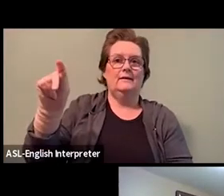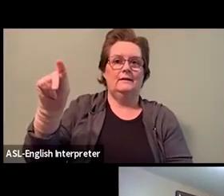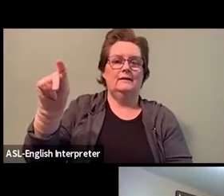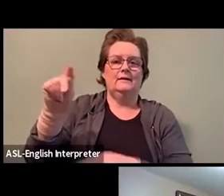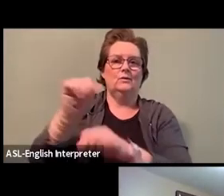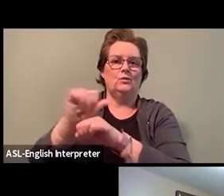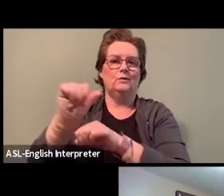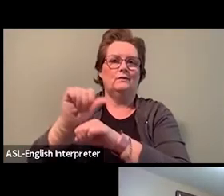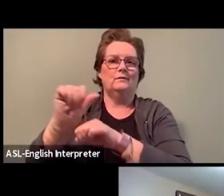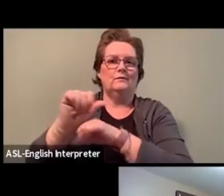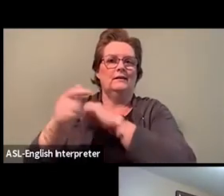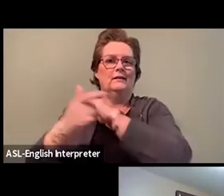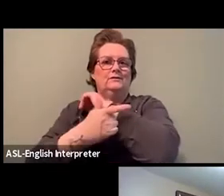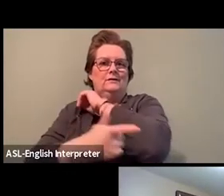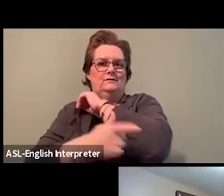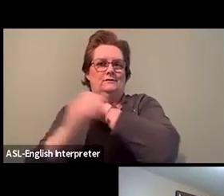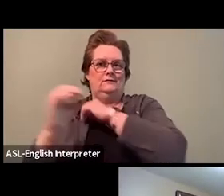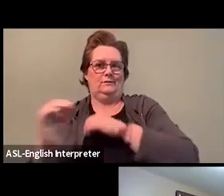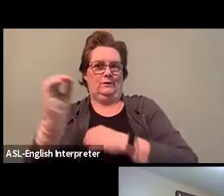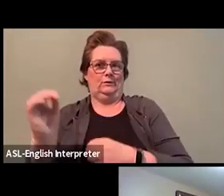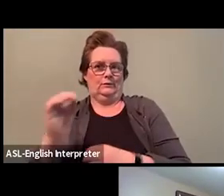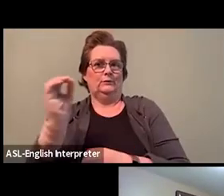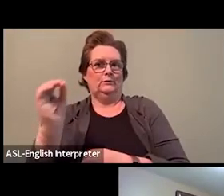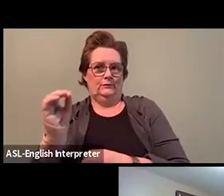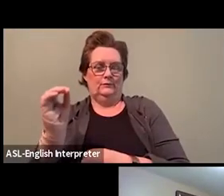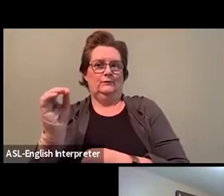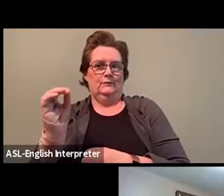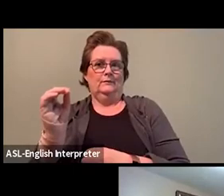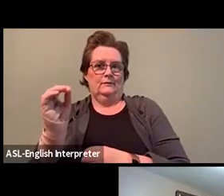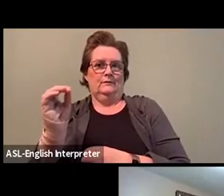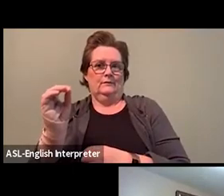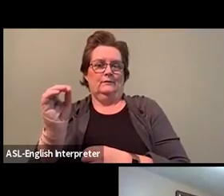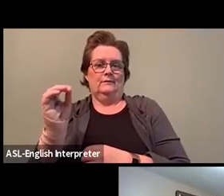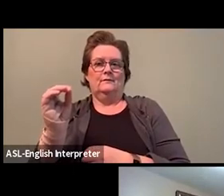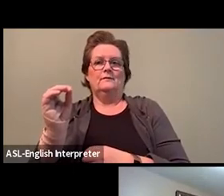and reportedly, any legislator across Canada.